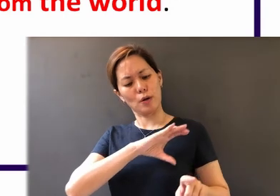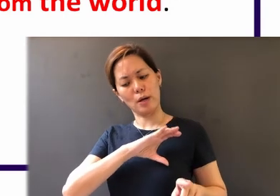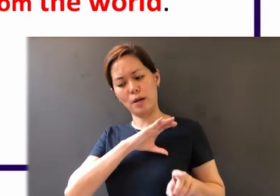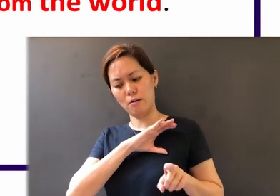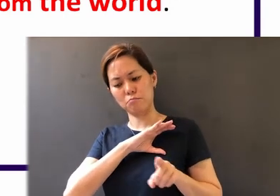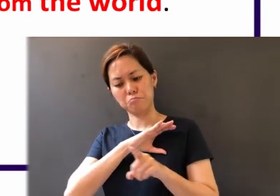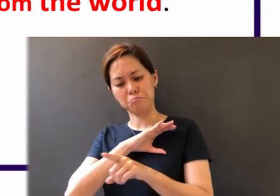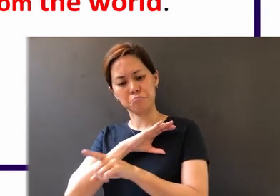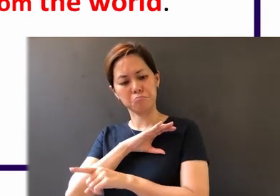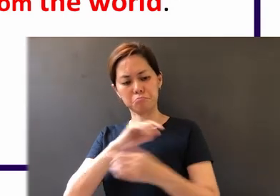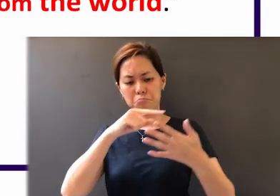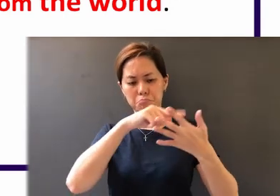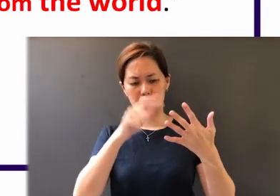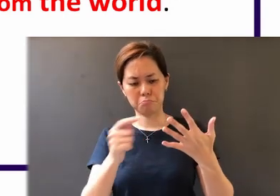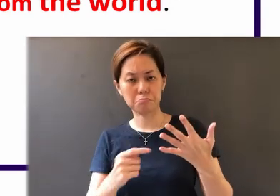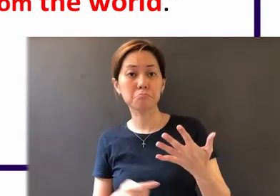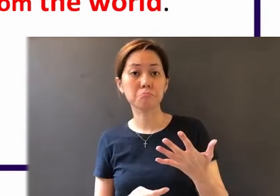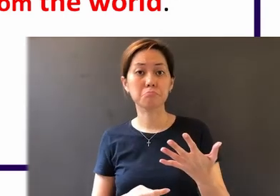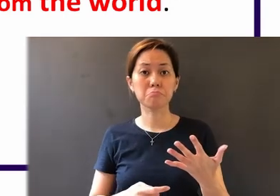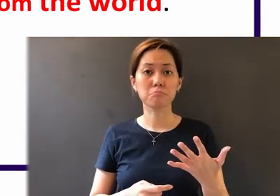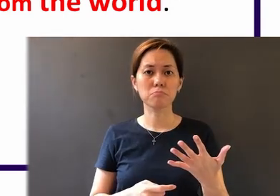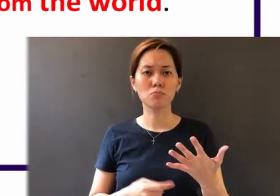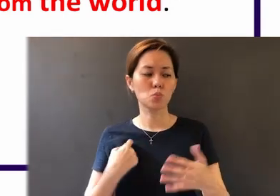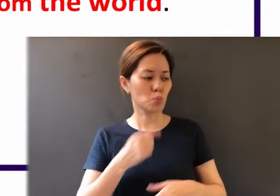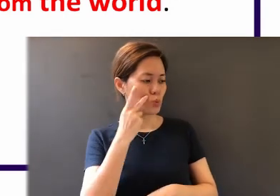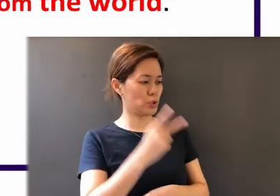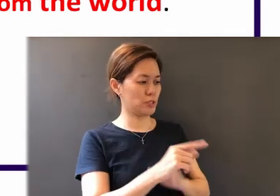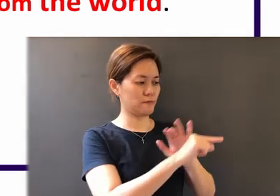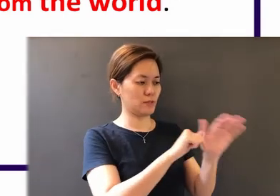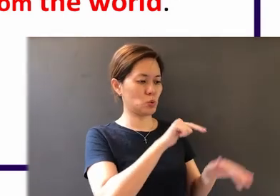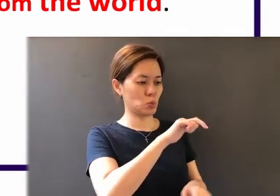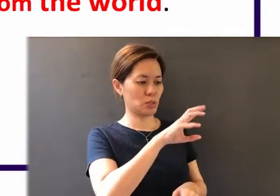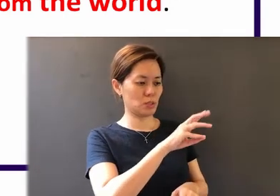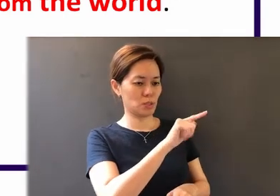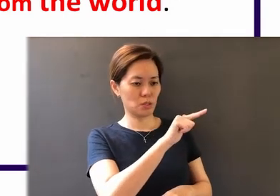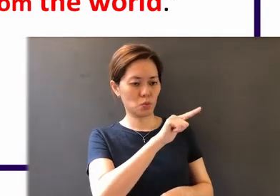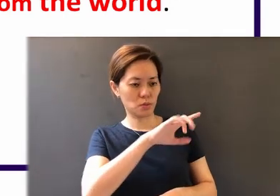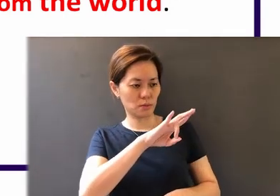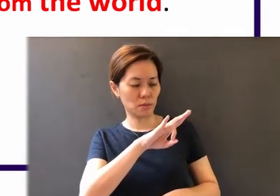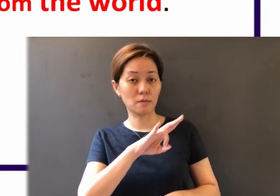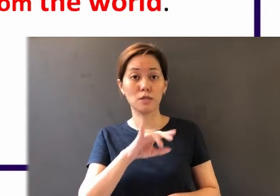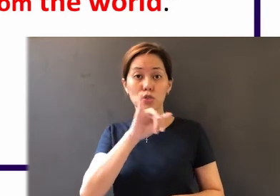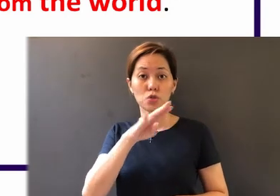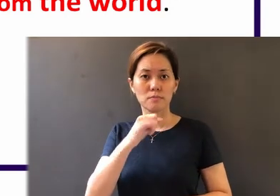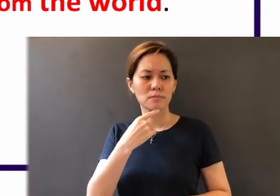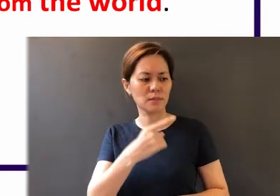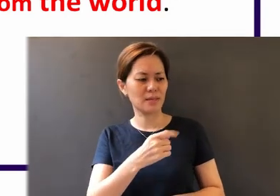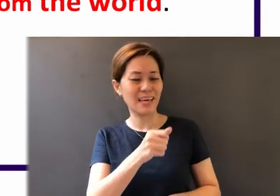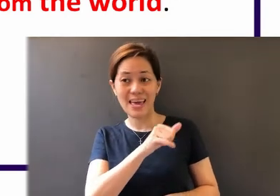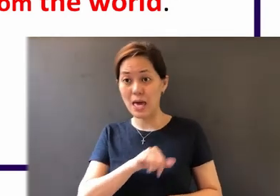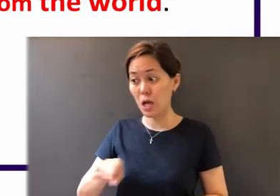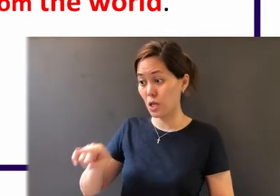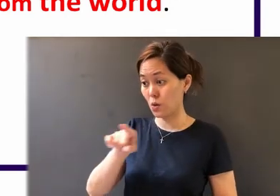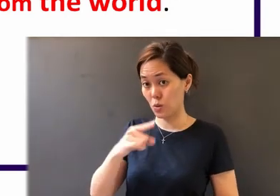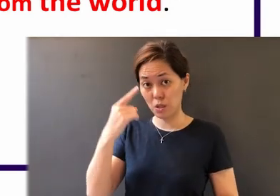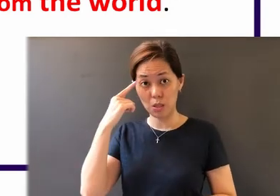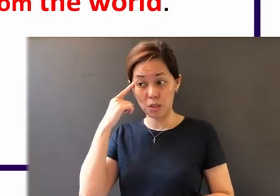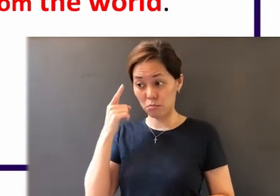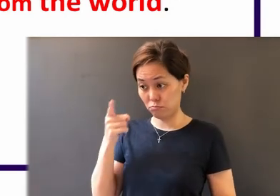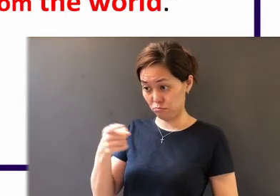And what are the characteristics? We see in verse 26-27. James says that "if anyone thinks he is religious